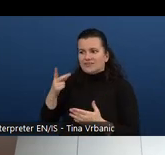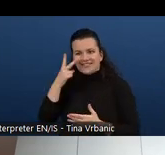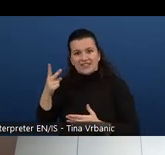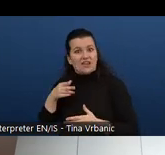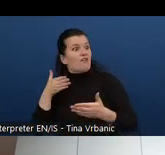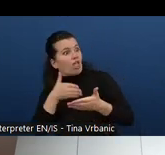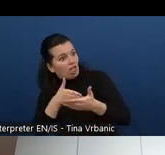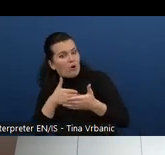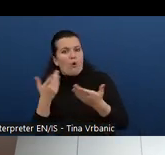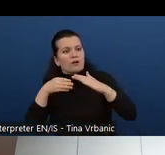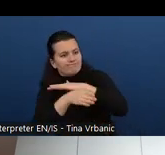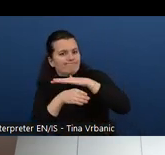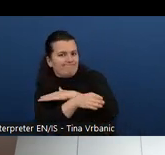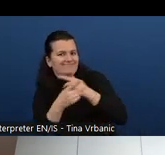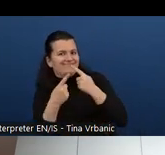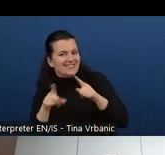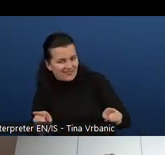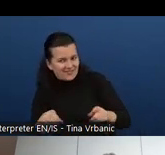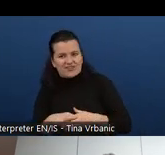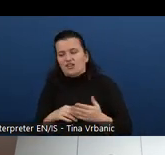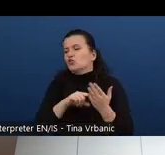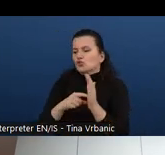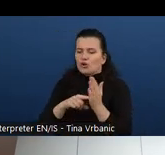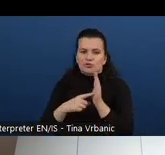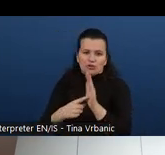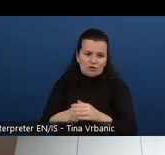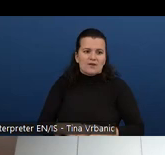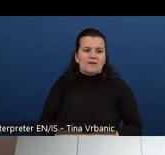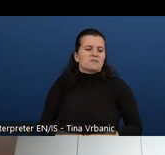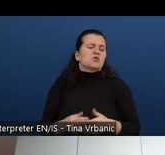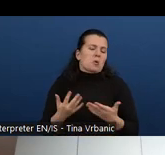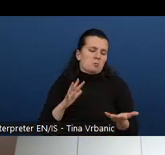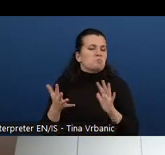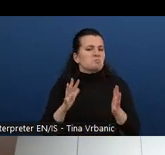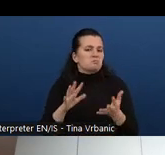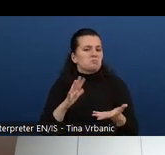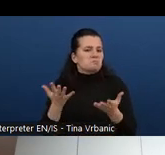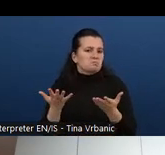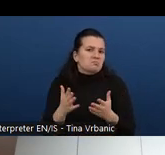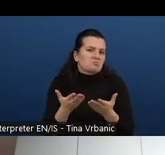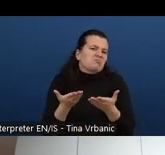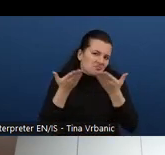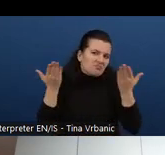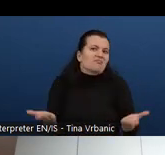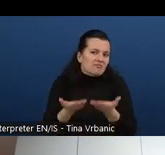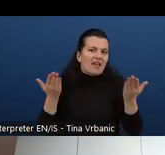So I wouldn't say this is a specific part. But I would say this is basically all throughout the materials.